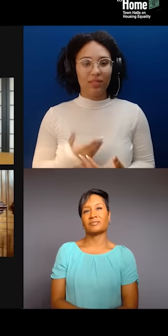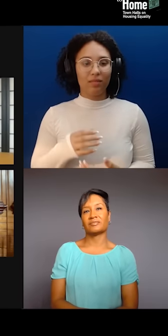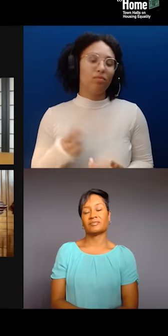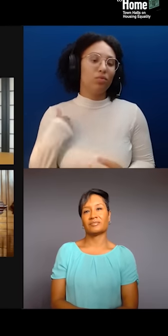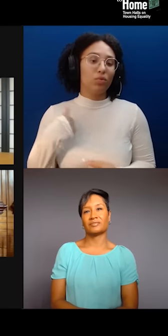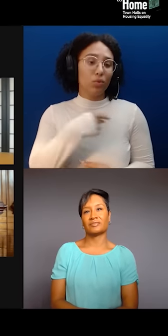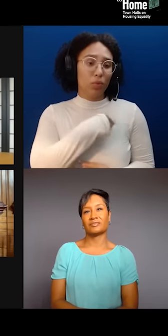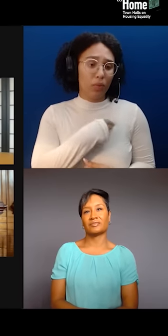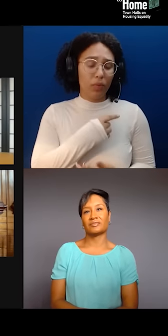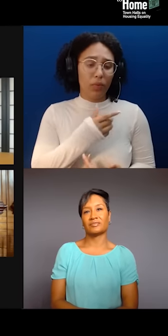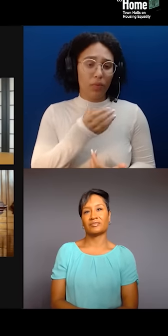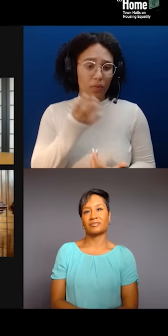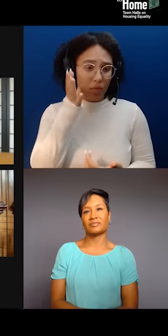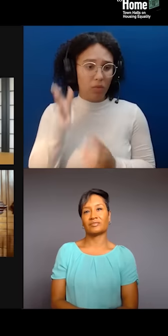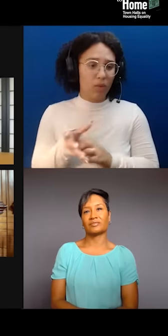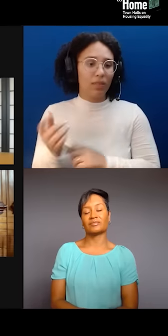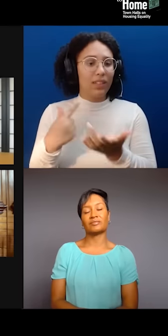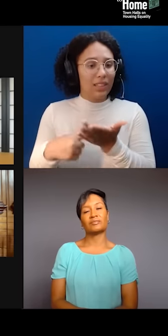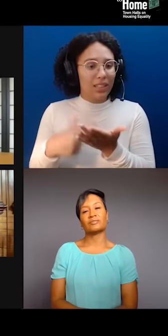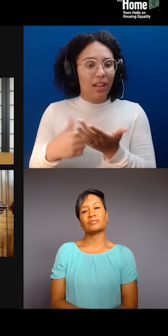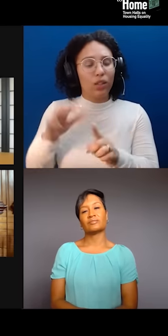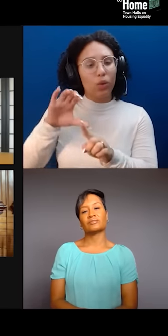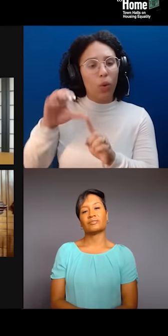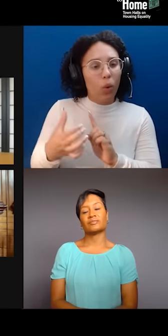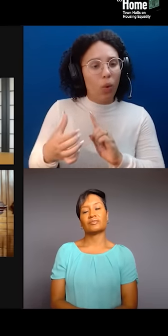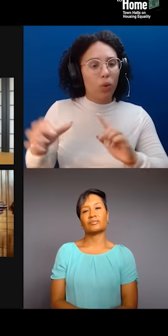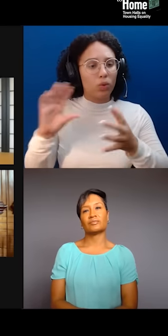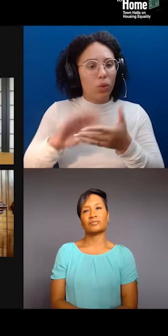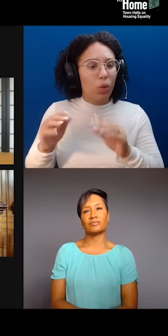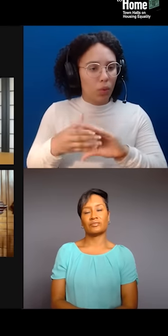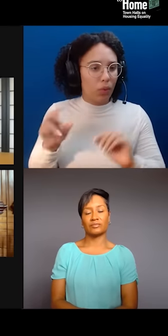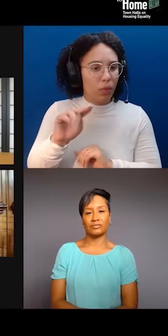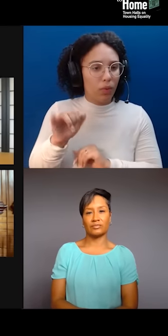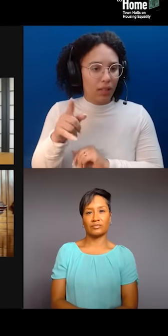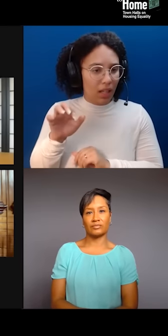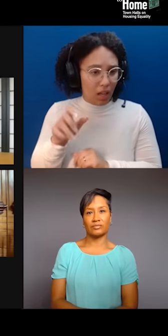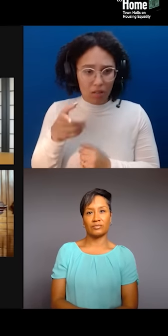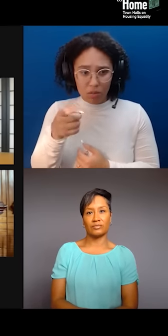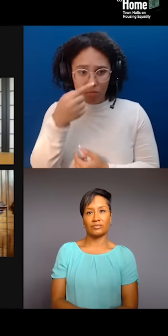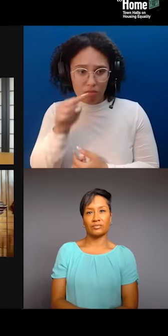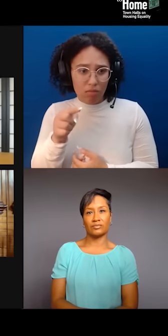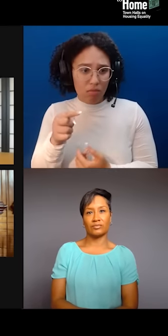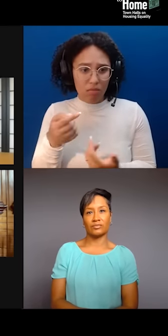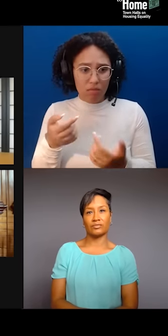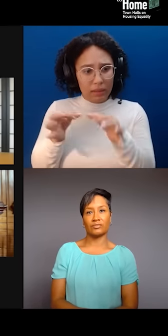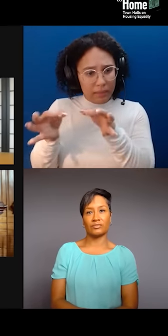the work of cultural narrative. And I'm wondering if you can just tell us, just tell us a little bit about the project